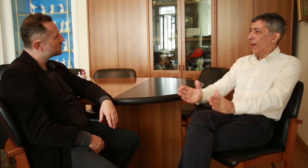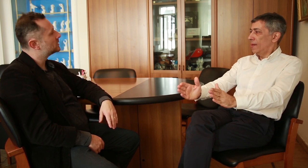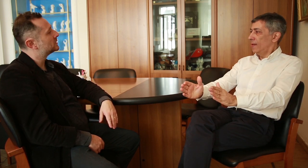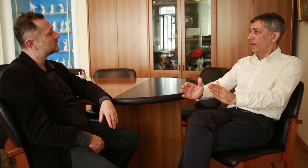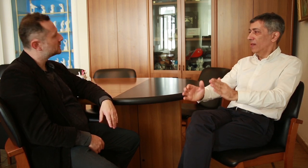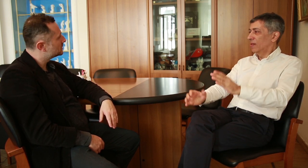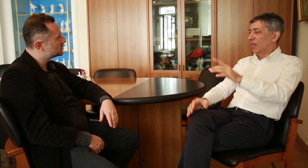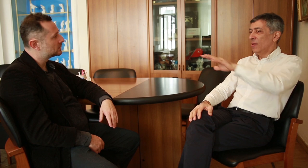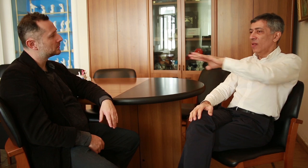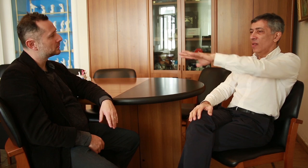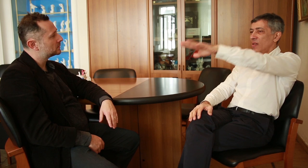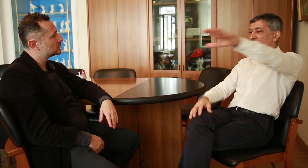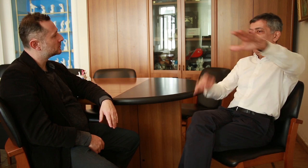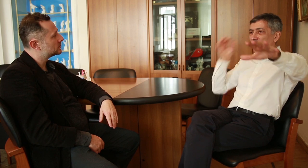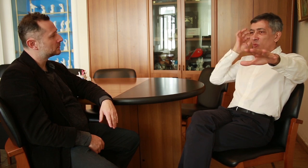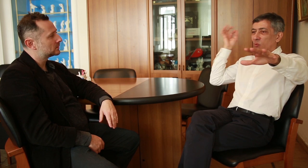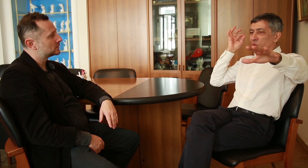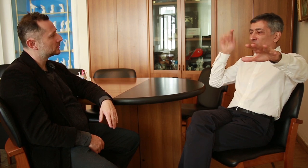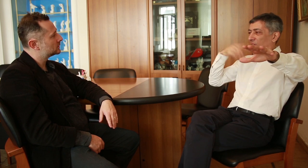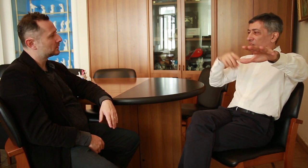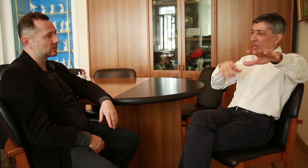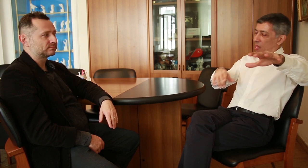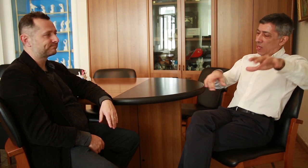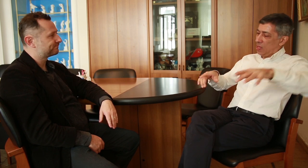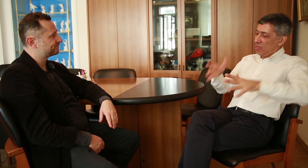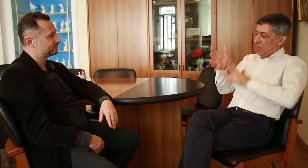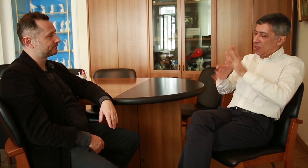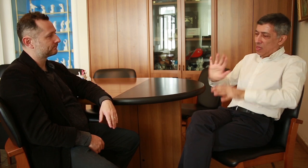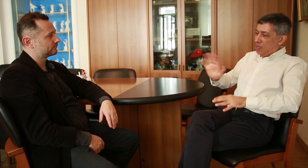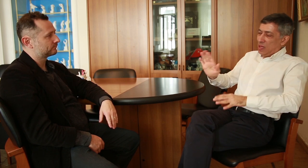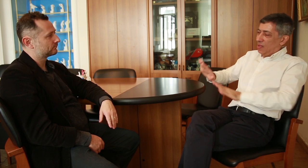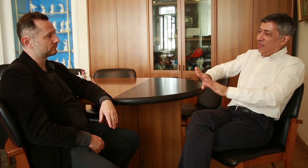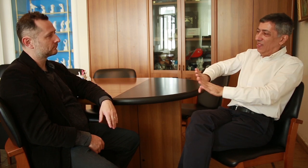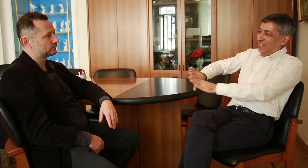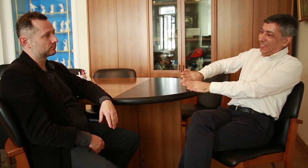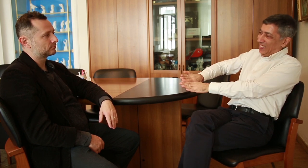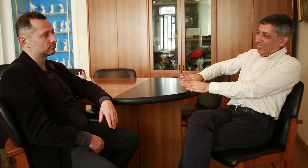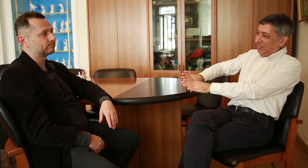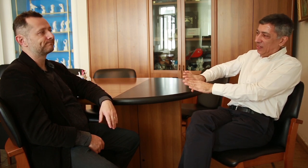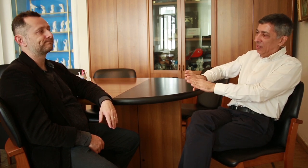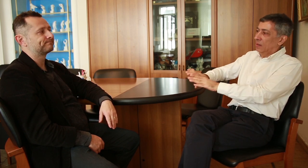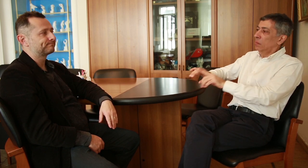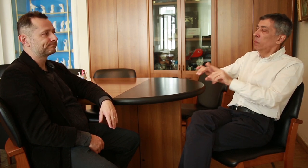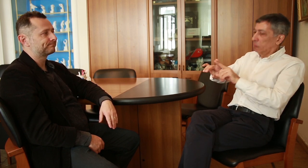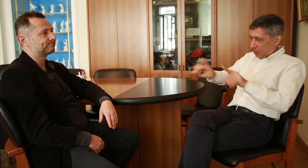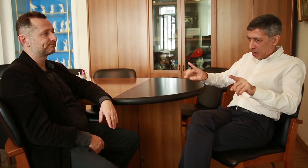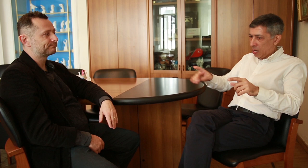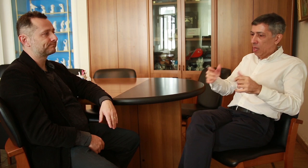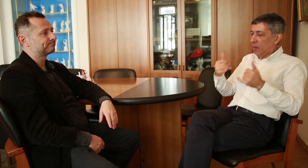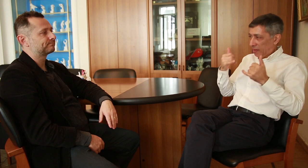society. Hearing people continue to resist the recognition of RSL. It was a hard fight in